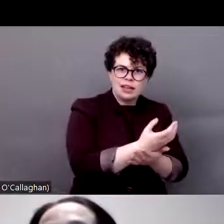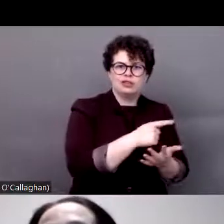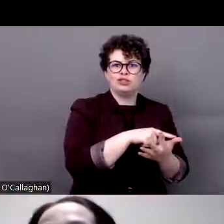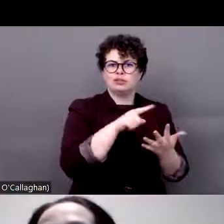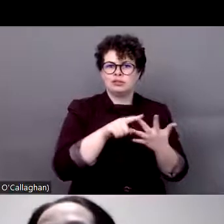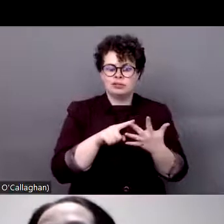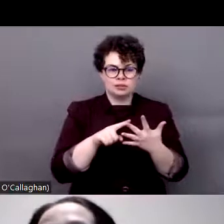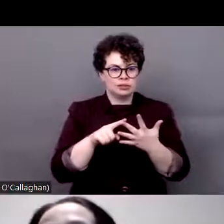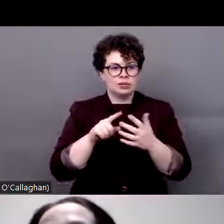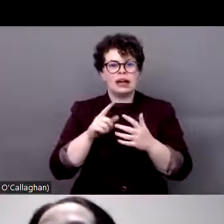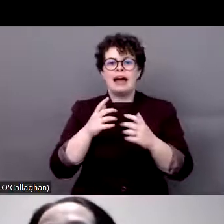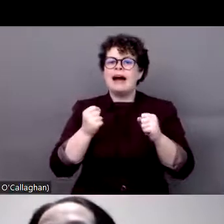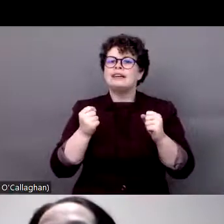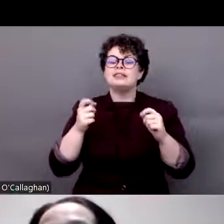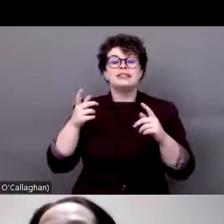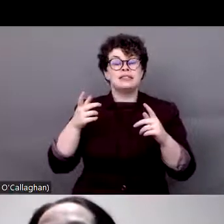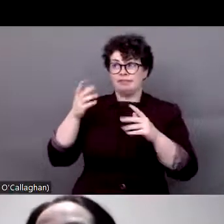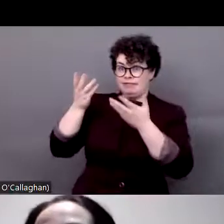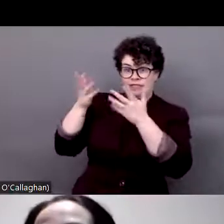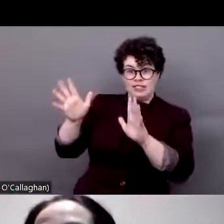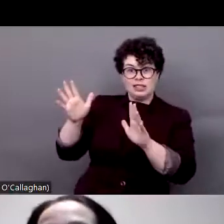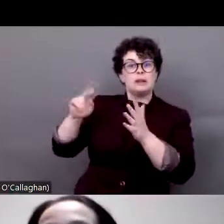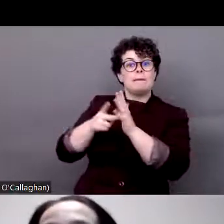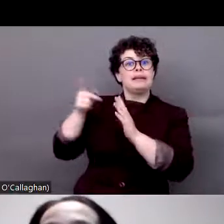Roma languages and accessible formats. We also